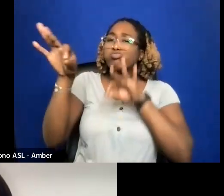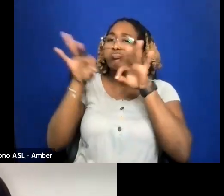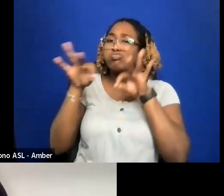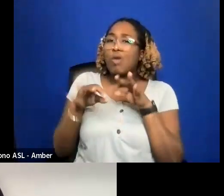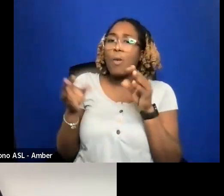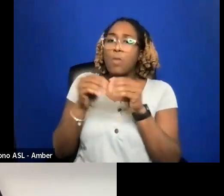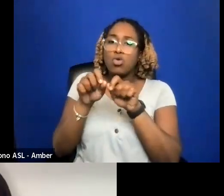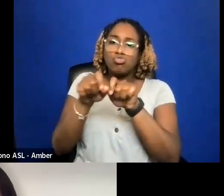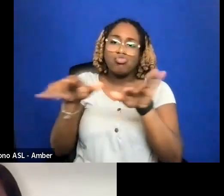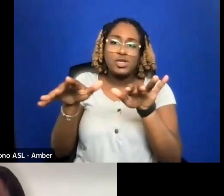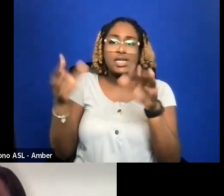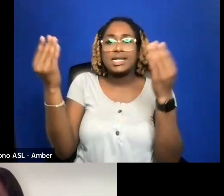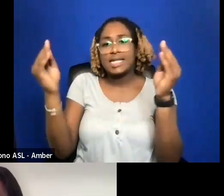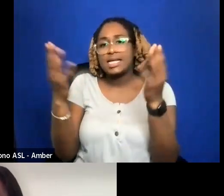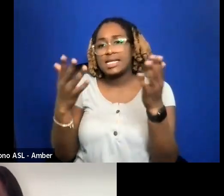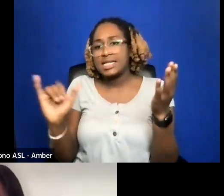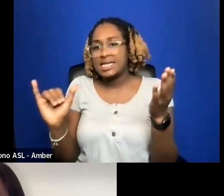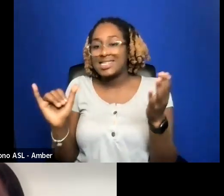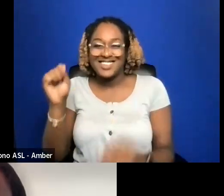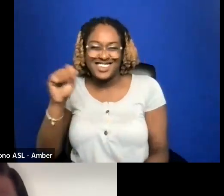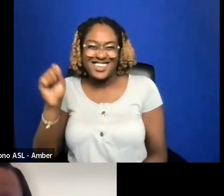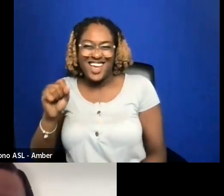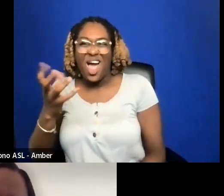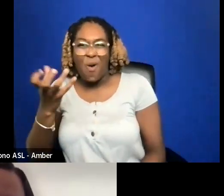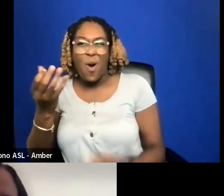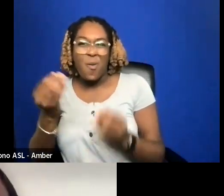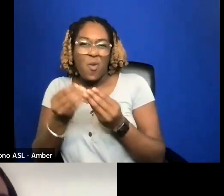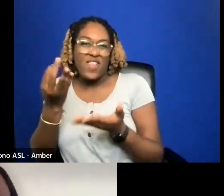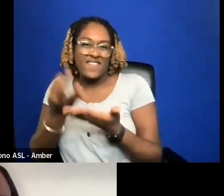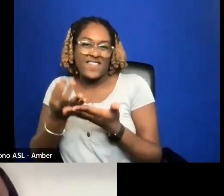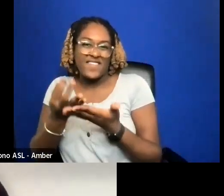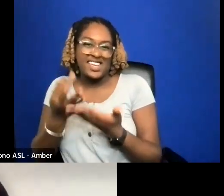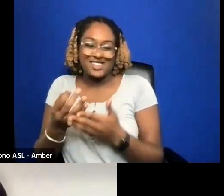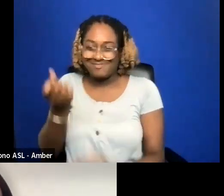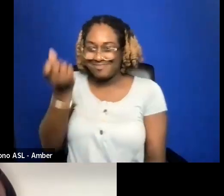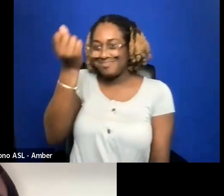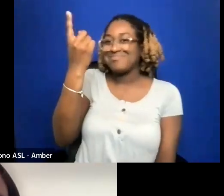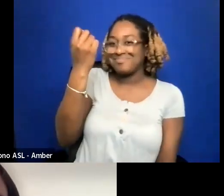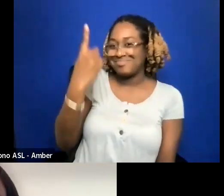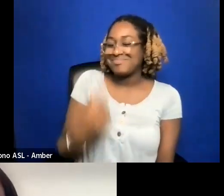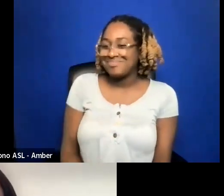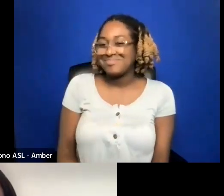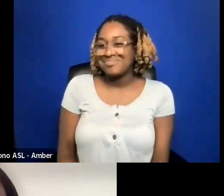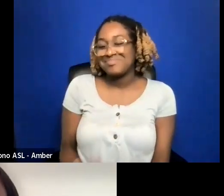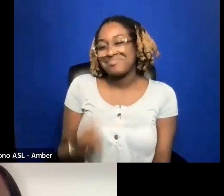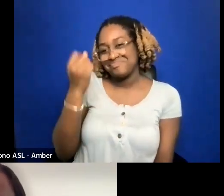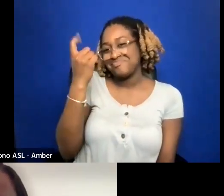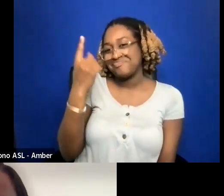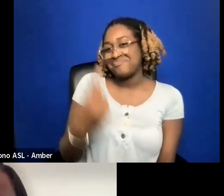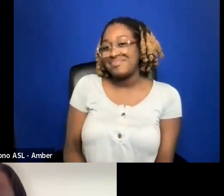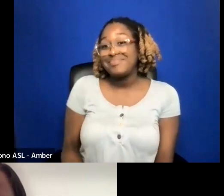YES I WAS LOOKING MORE FOR FINANCIAL BUT THANK YOU. I UNDERSTAND.